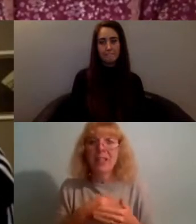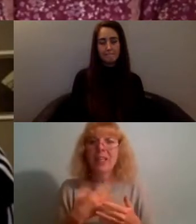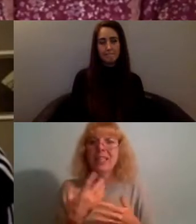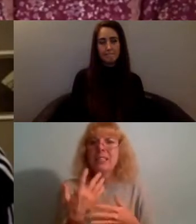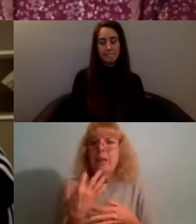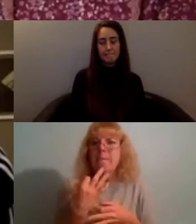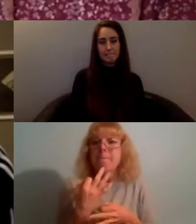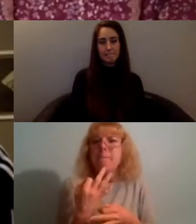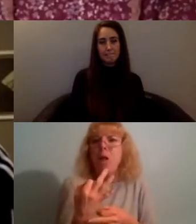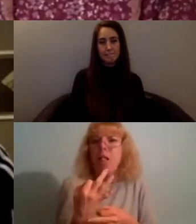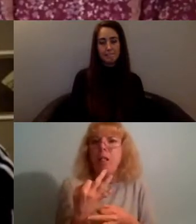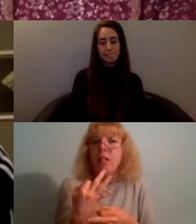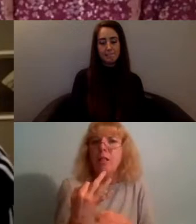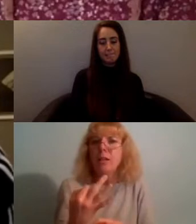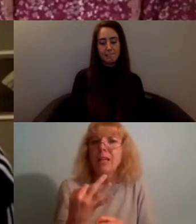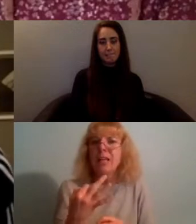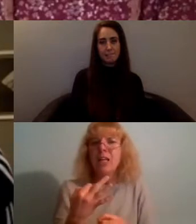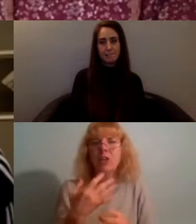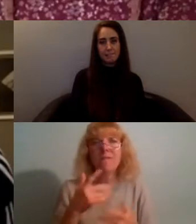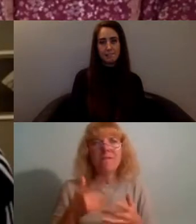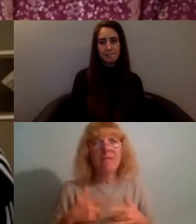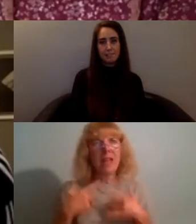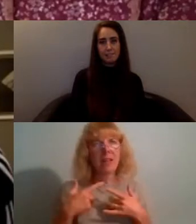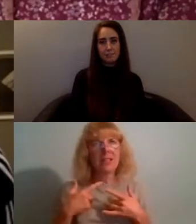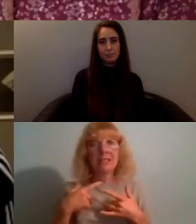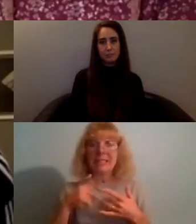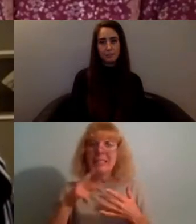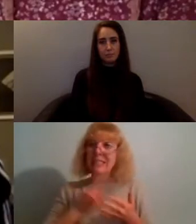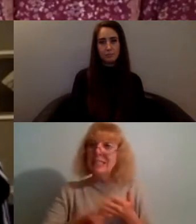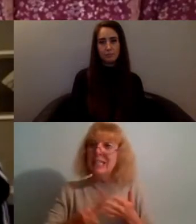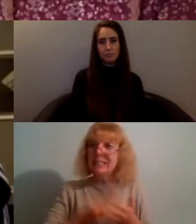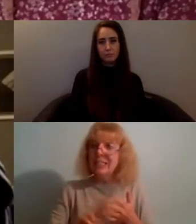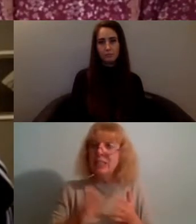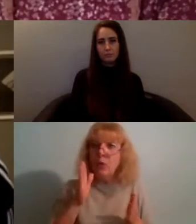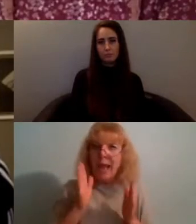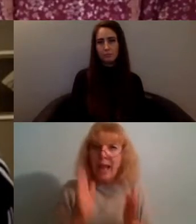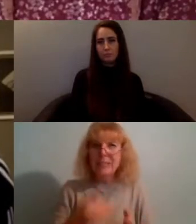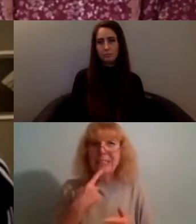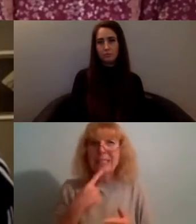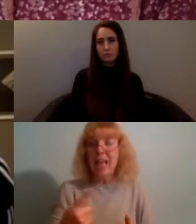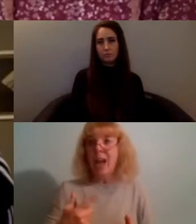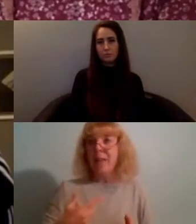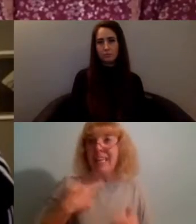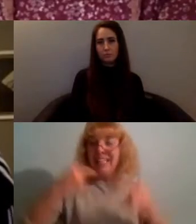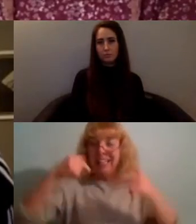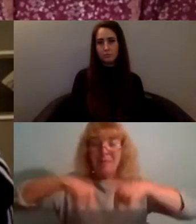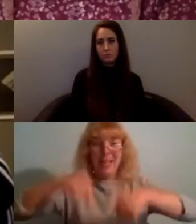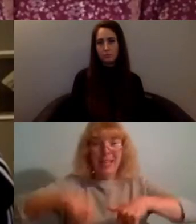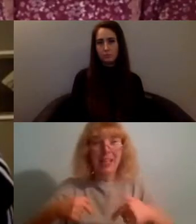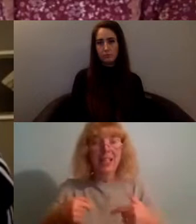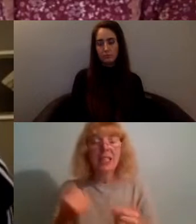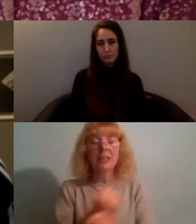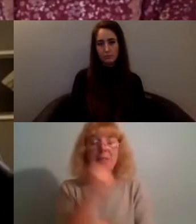feels like it's a necessity to feel like you exist in order to like make sure that your platform is